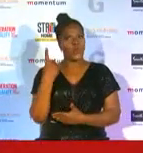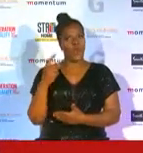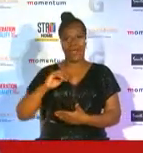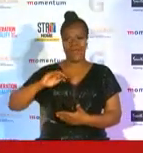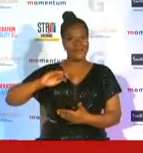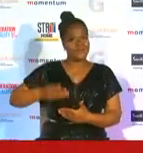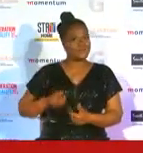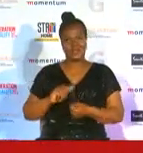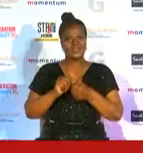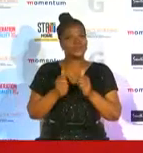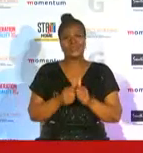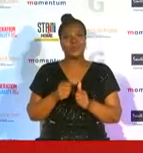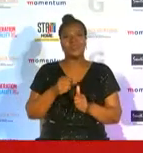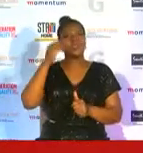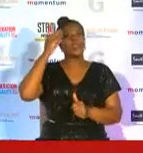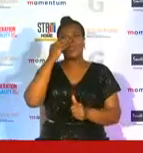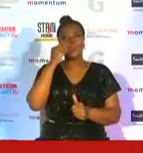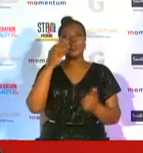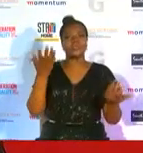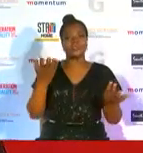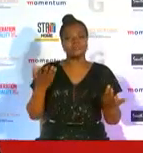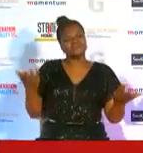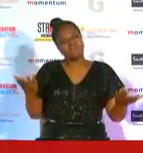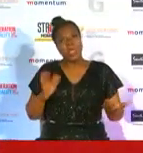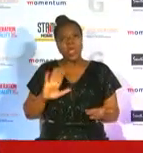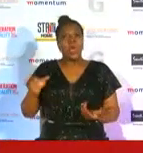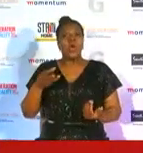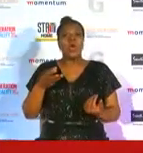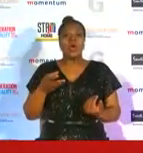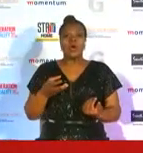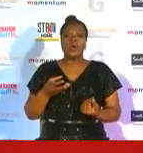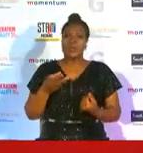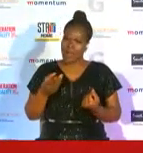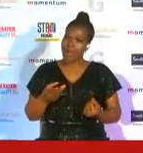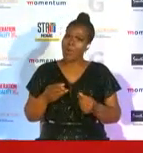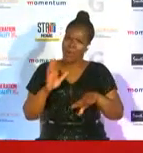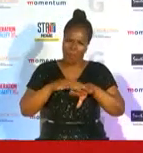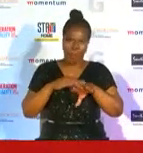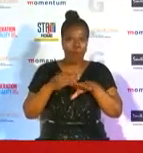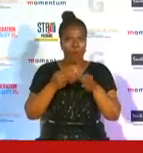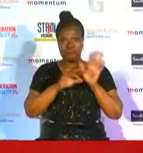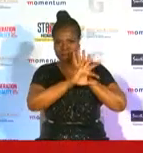it's all men and not to take anything away from the men but i mean we need to get a little more exposure also in the media with regards to what